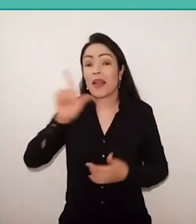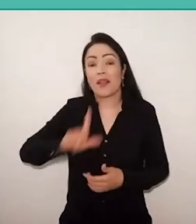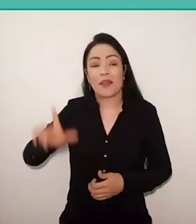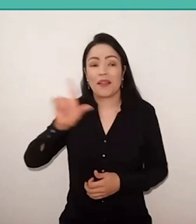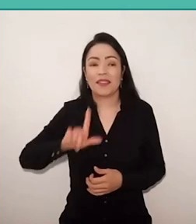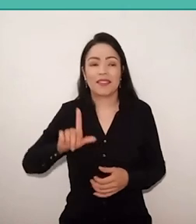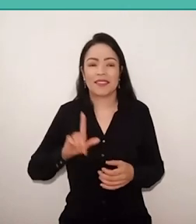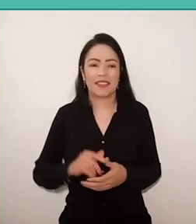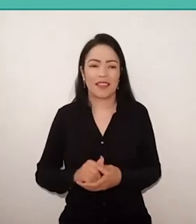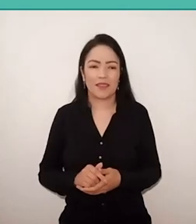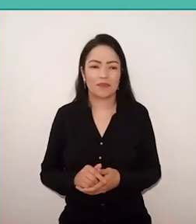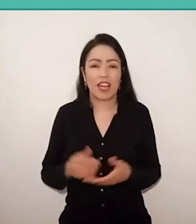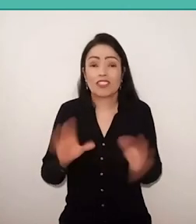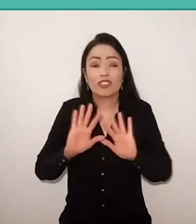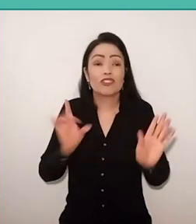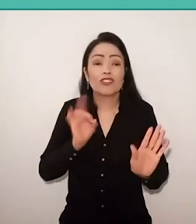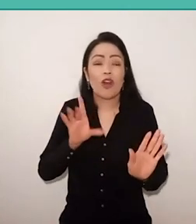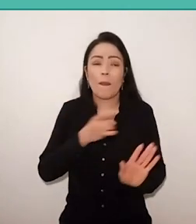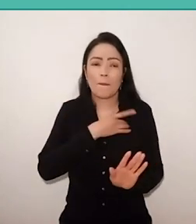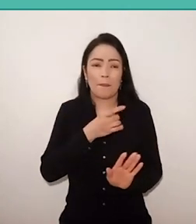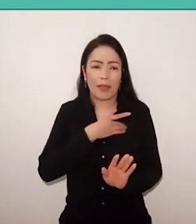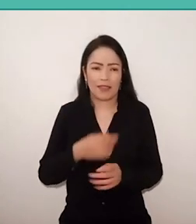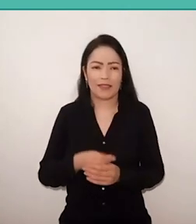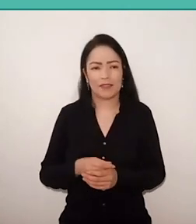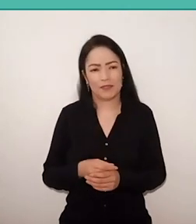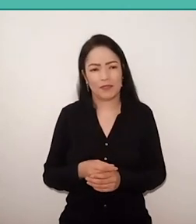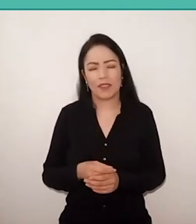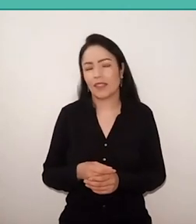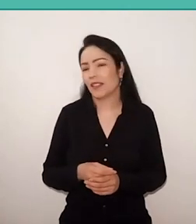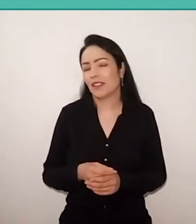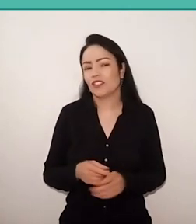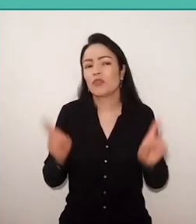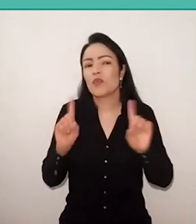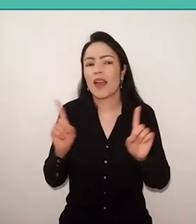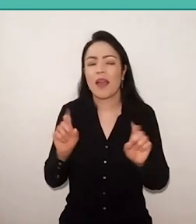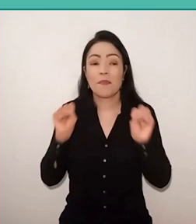It's a fear I don't know how can characterize itself.